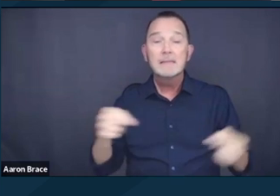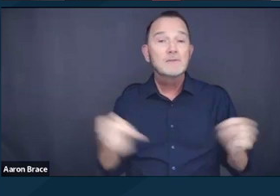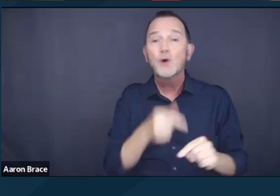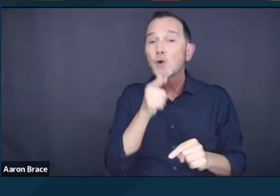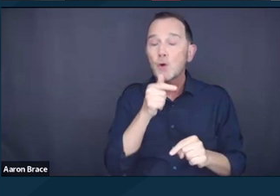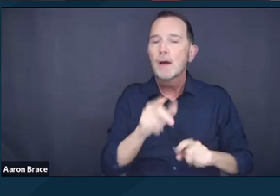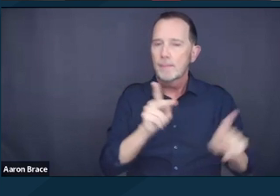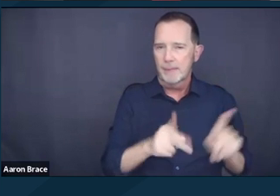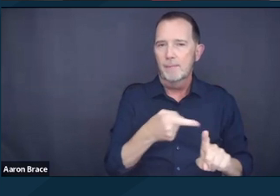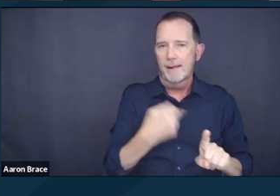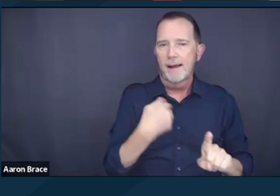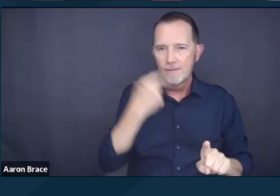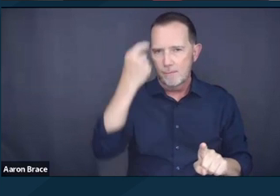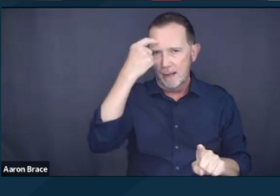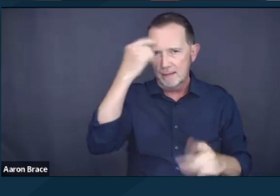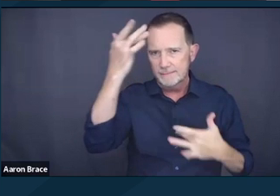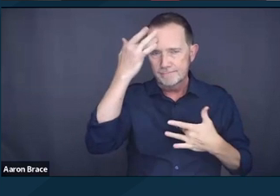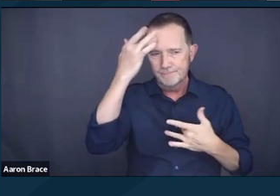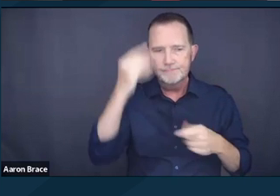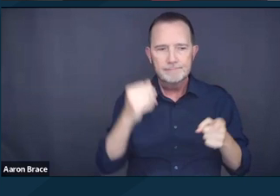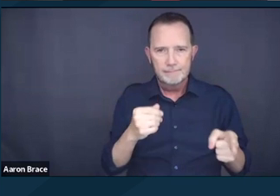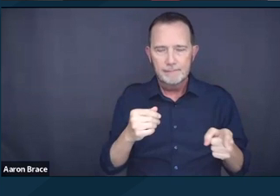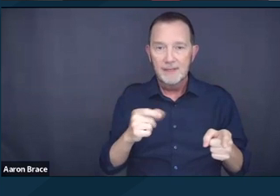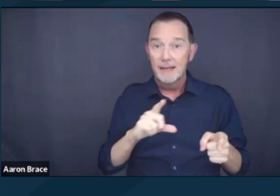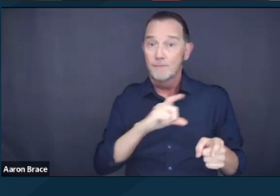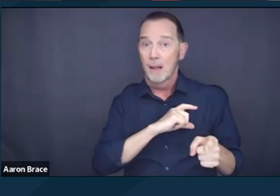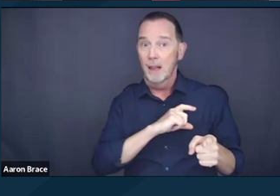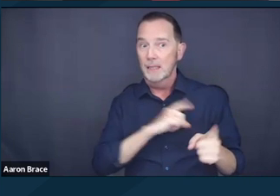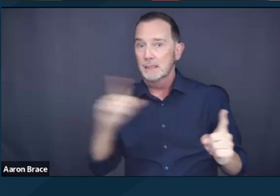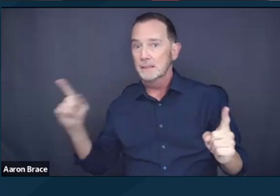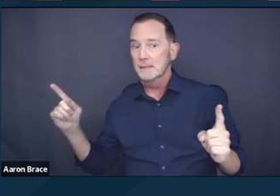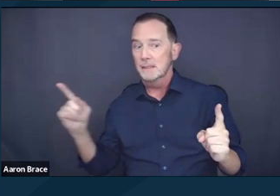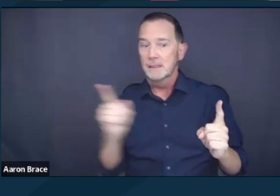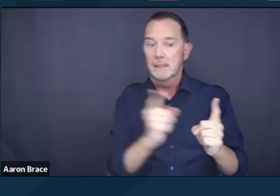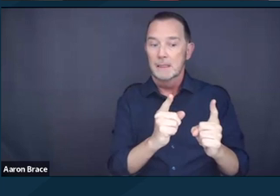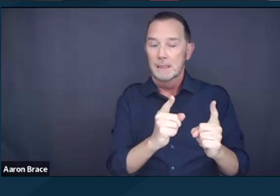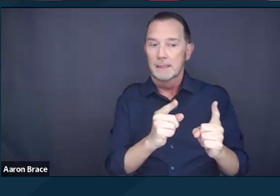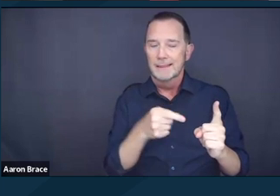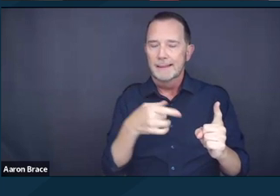to be harmed in an interaction with law enforcement, being 12 times more likely